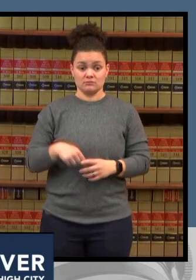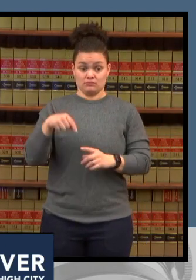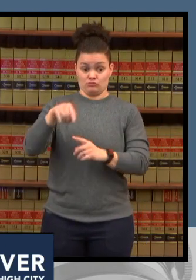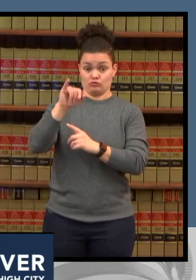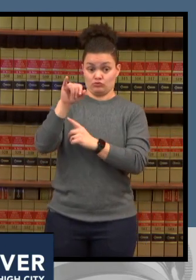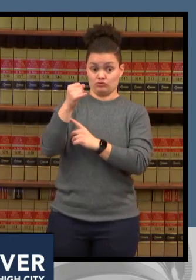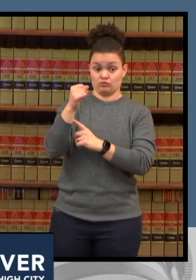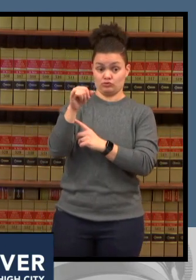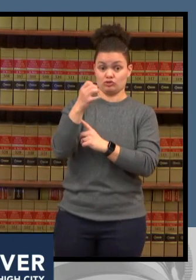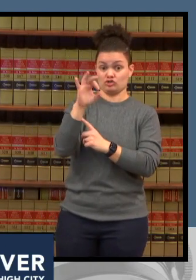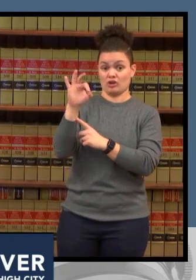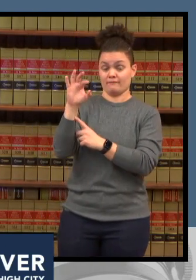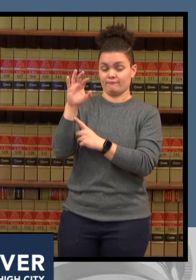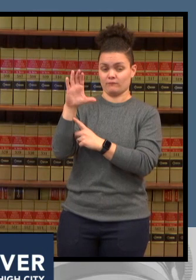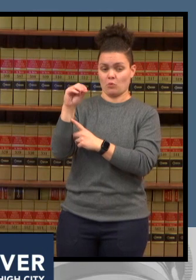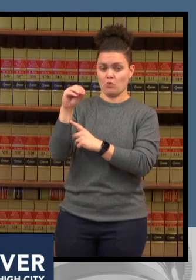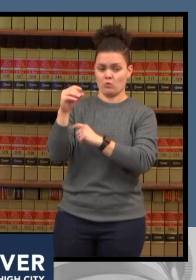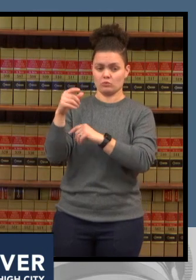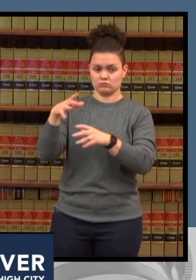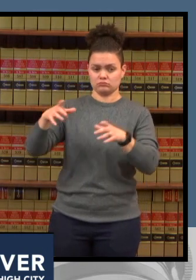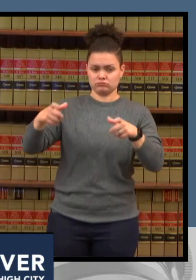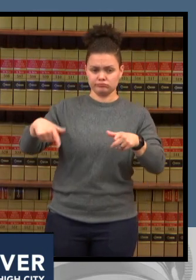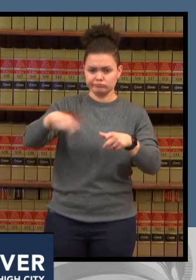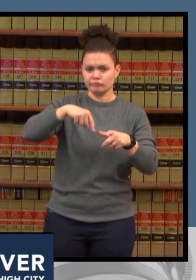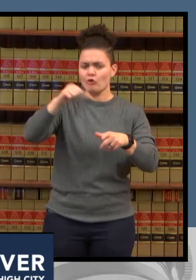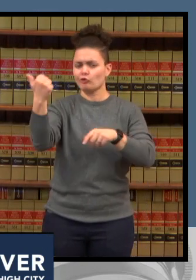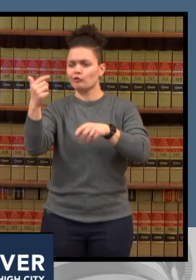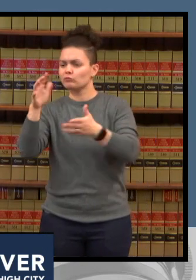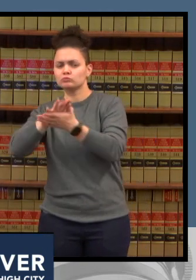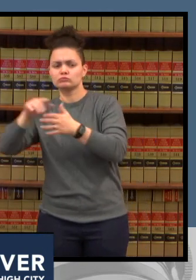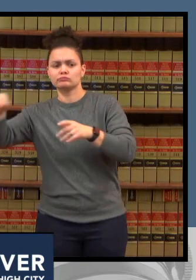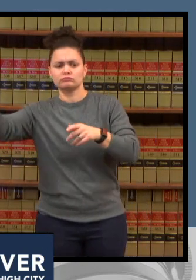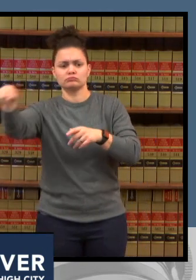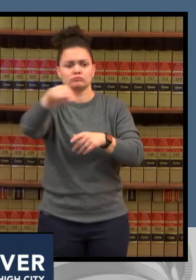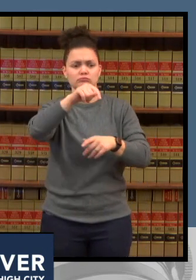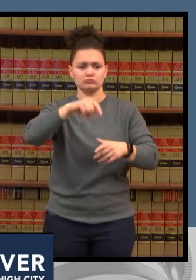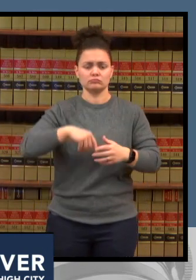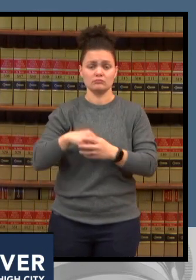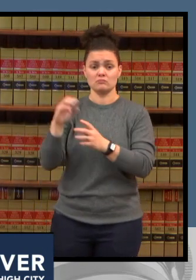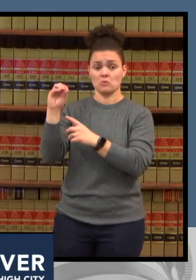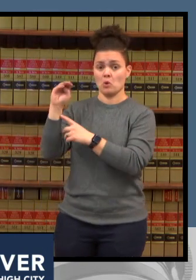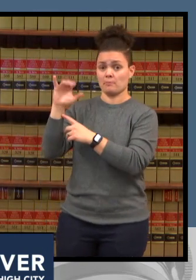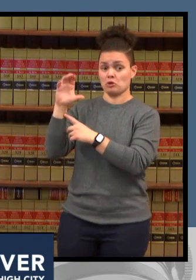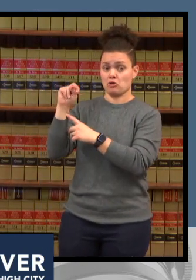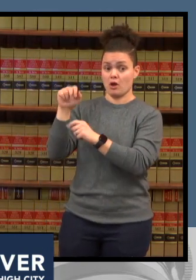likely that schools may have to close because of staff shortages because of high rates of illness